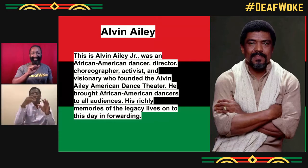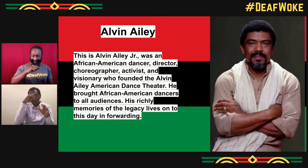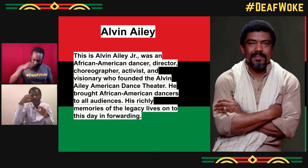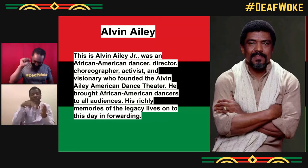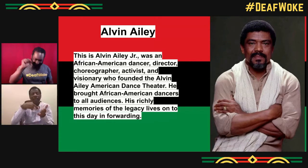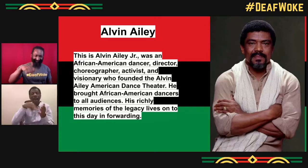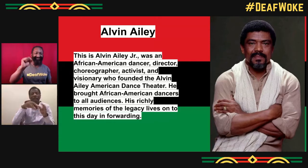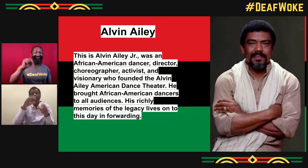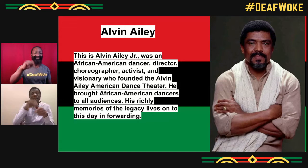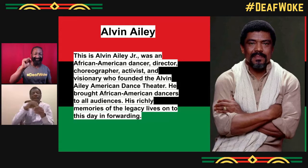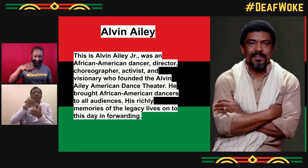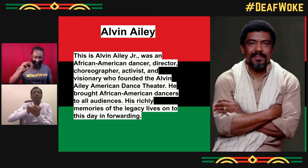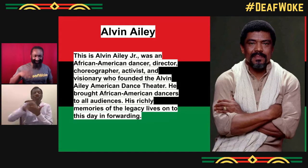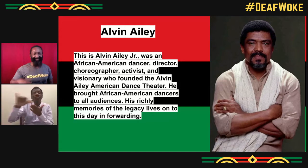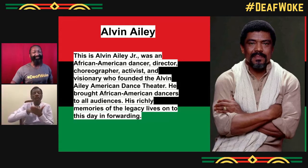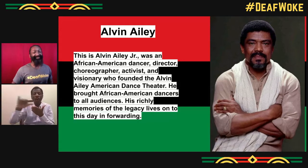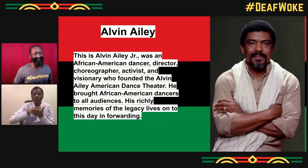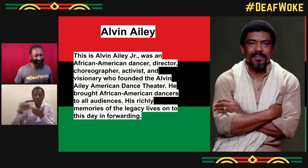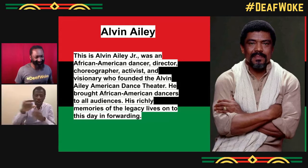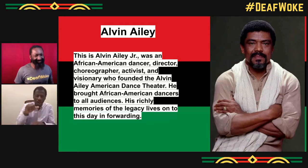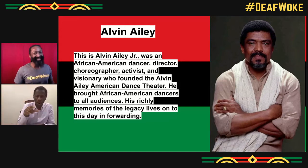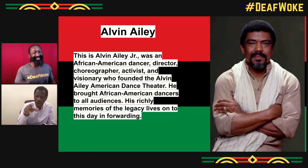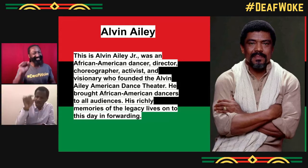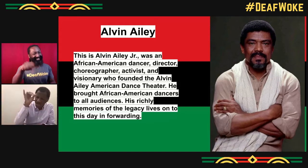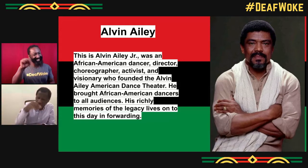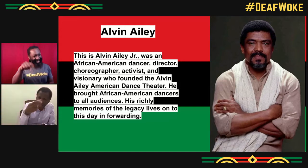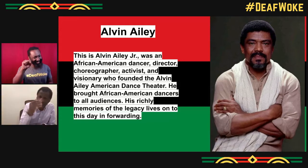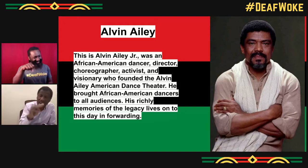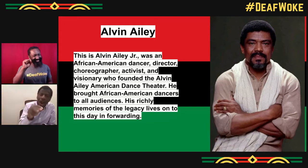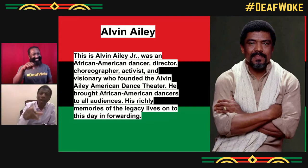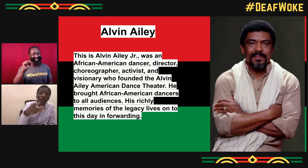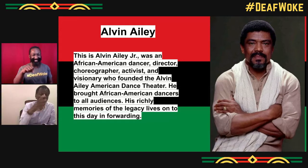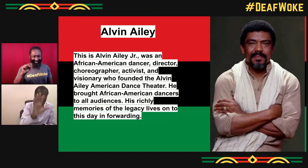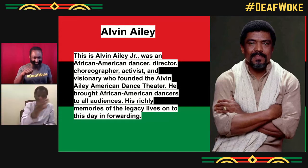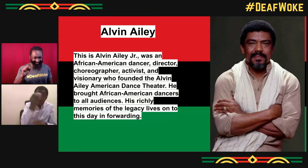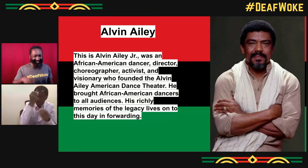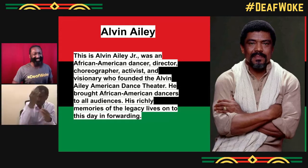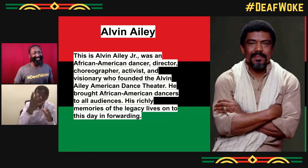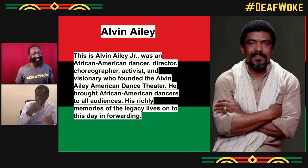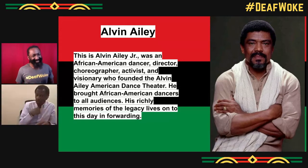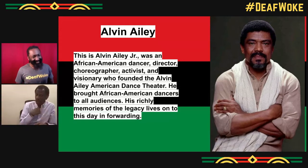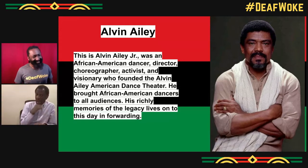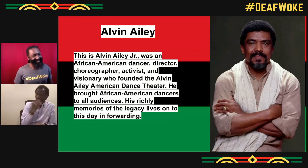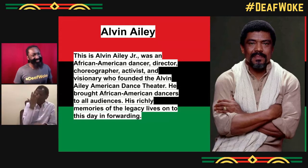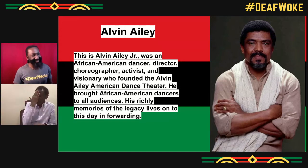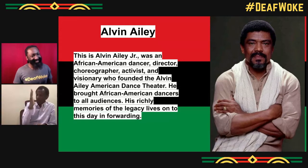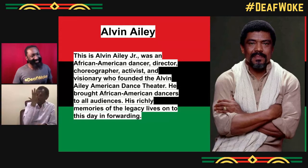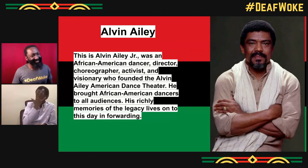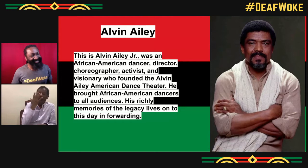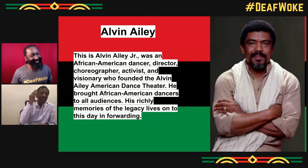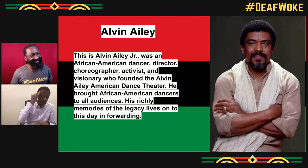Oh yeah. Alvin Ailey Junior Yeah. Prominent black dancer in New York.